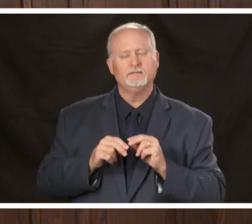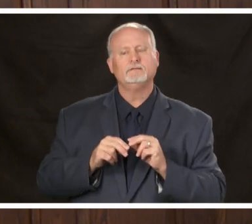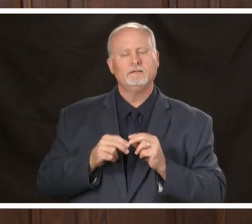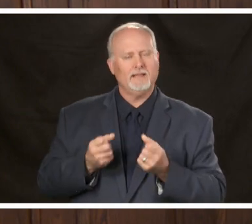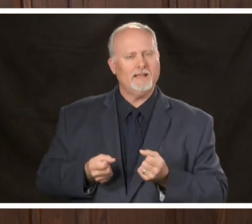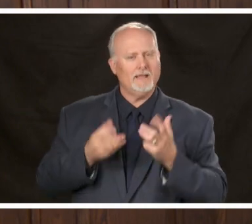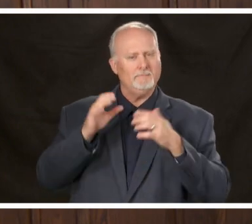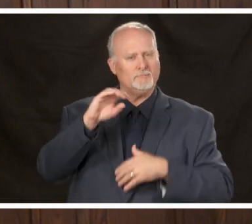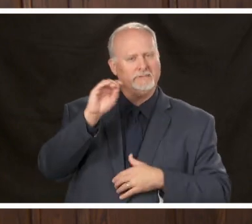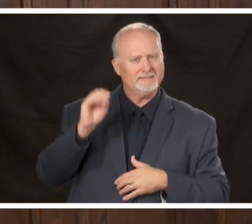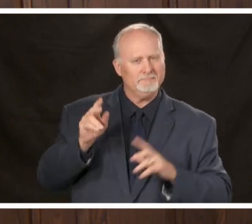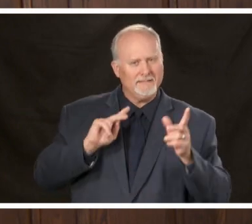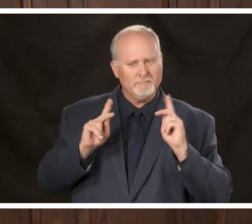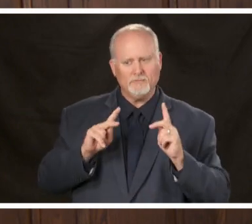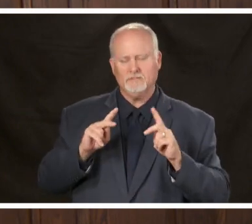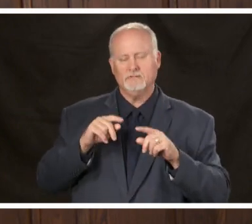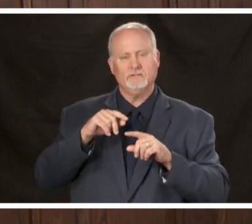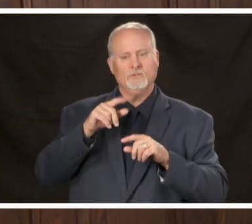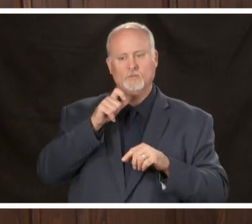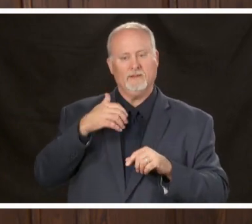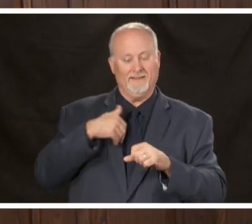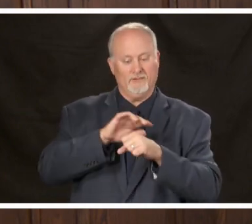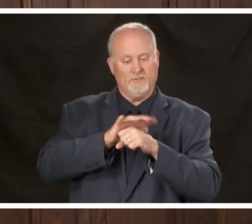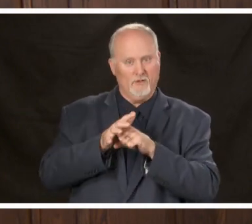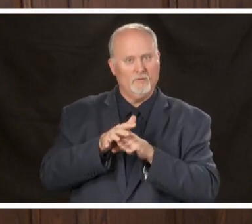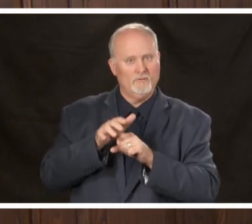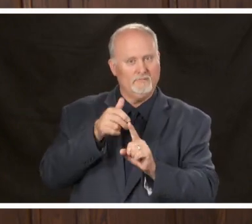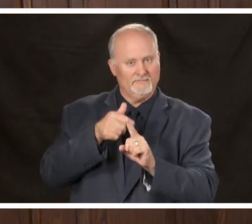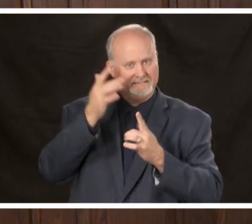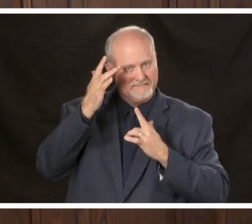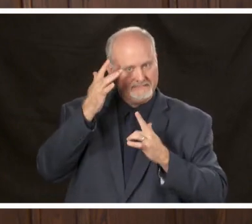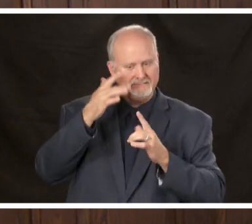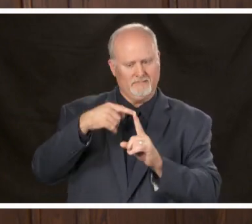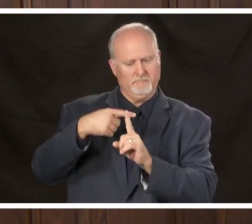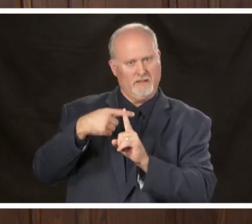it relates to those who have tested positive and/or who have passed away due